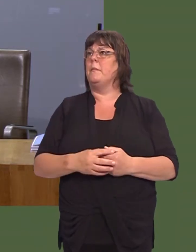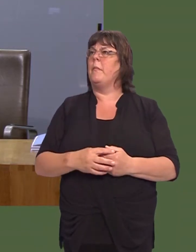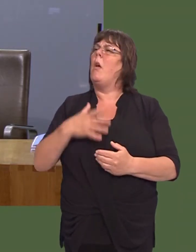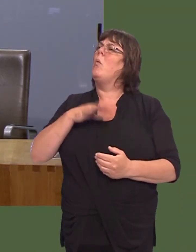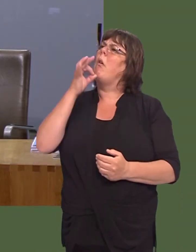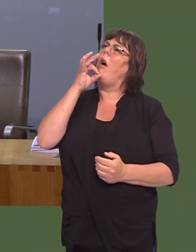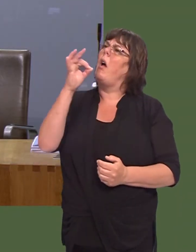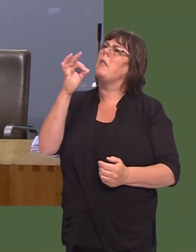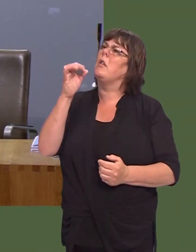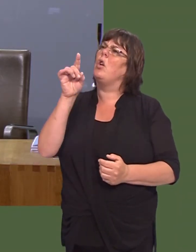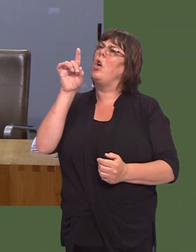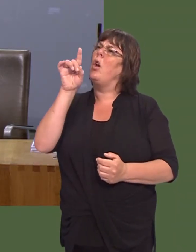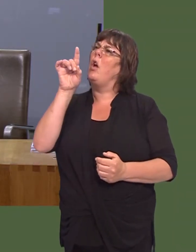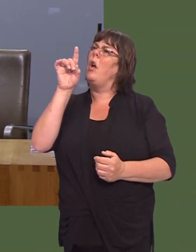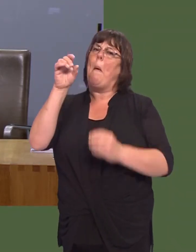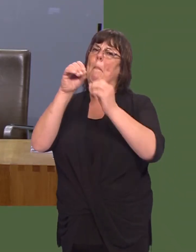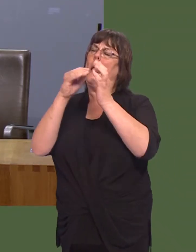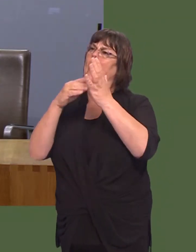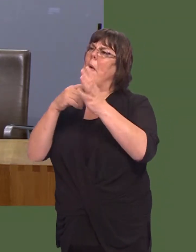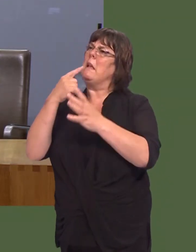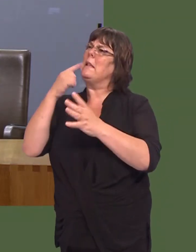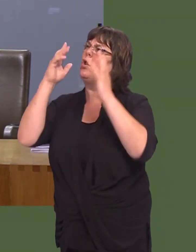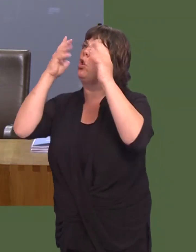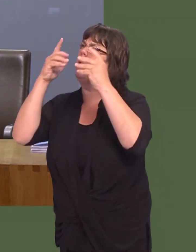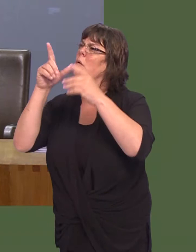Darren Millar: Can I ask: why didnít you listen to the BMA when they raised their concerns?